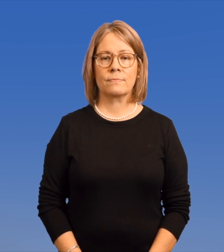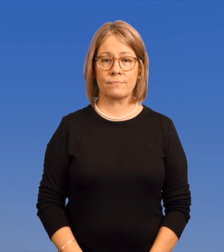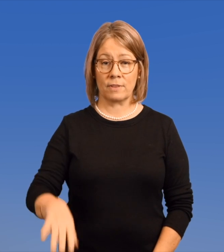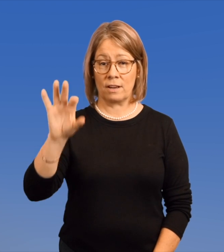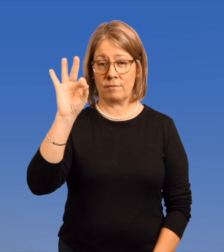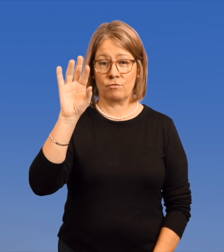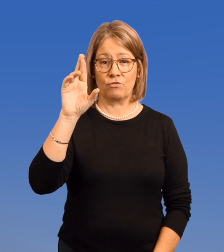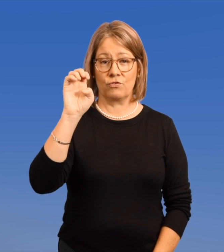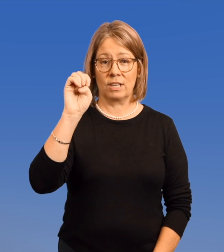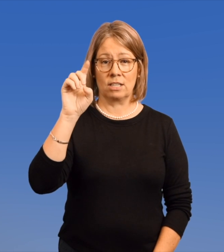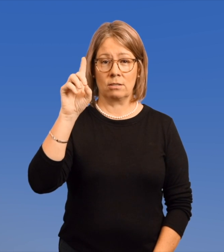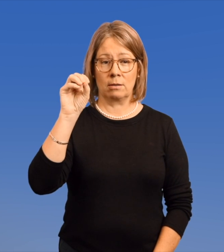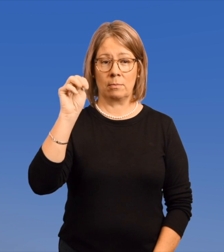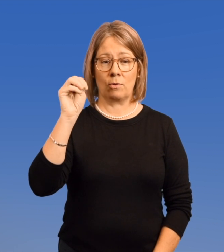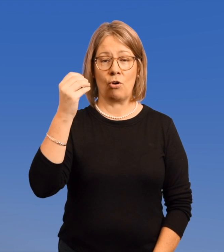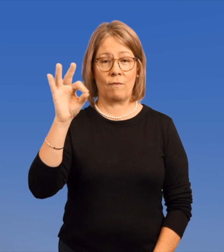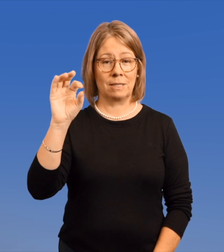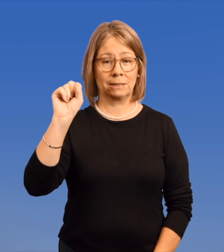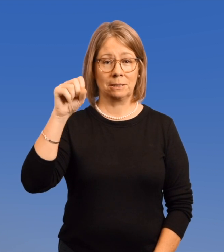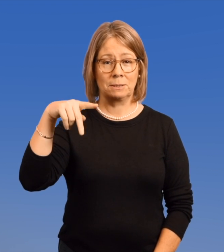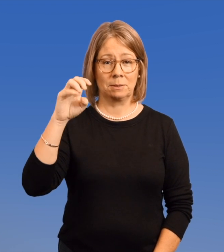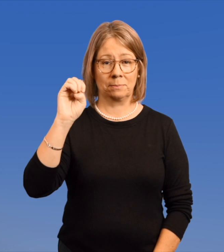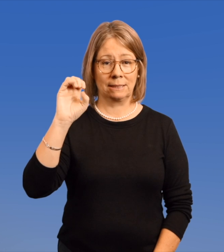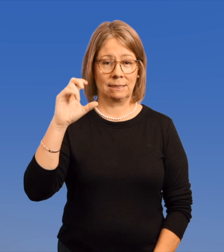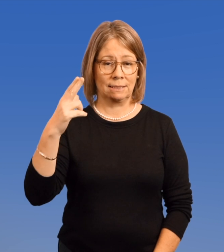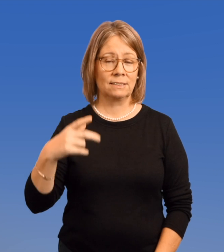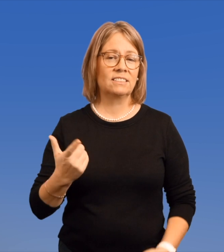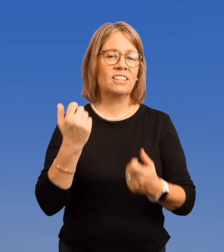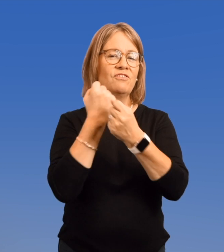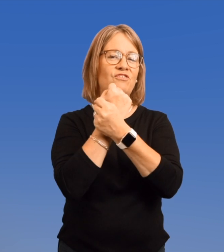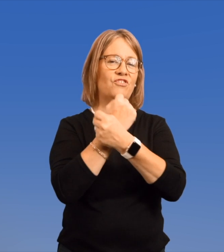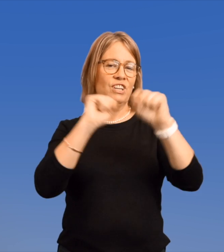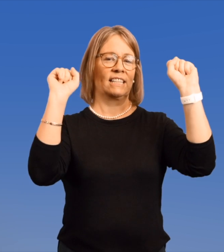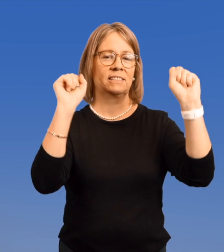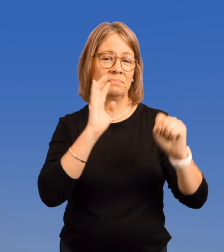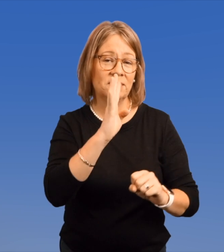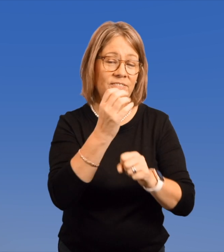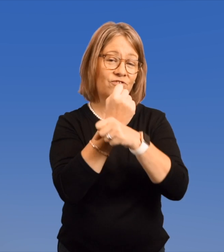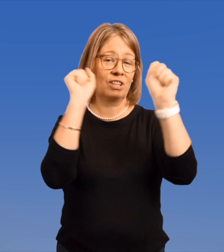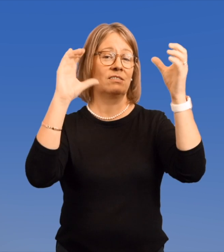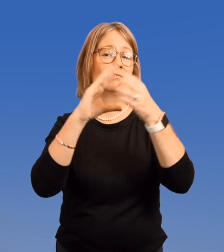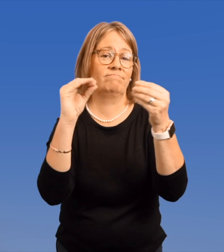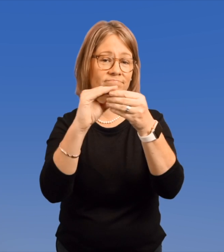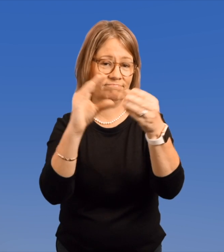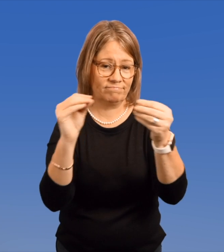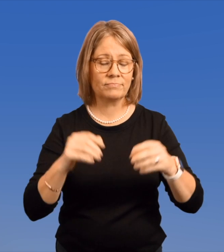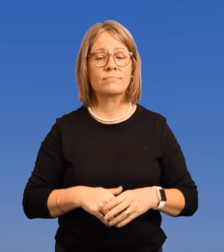Freedom of speech.